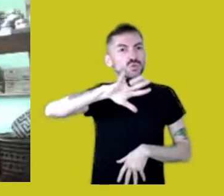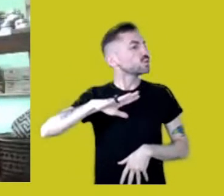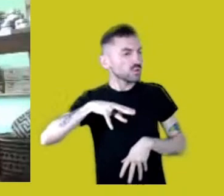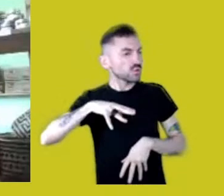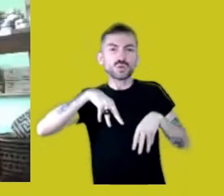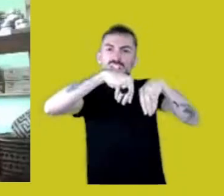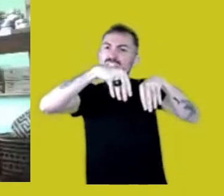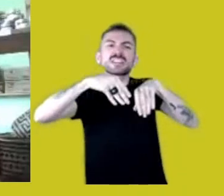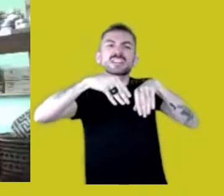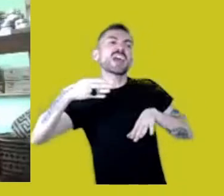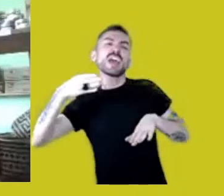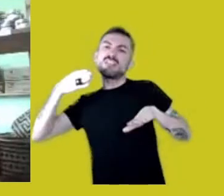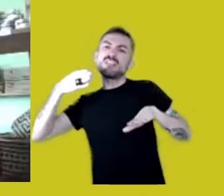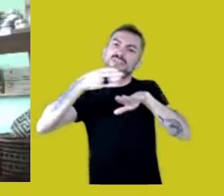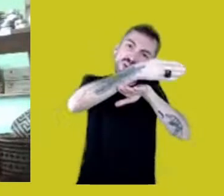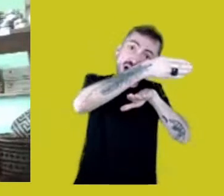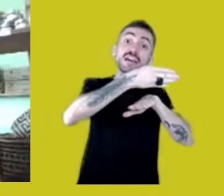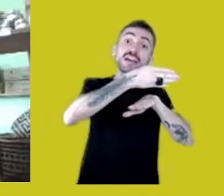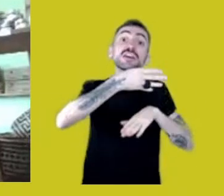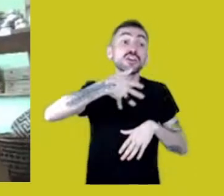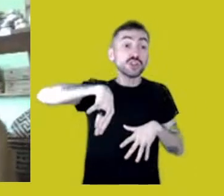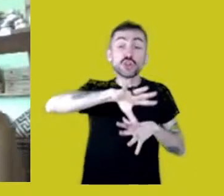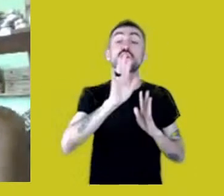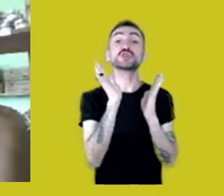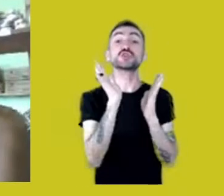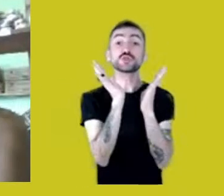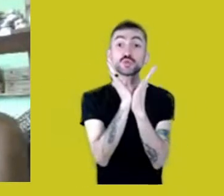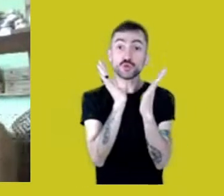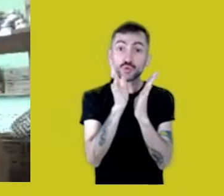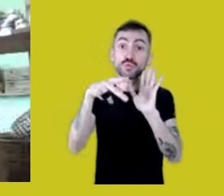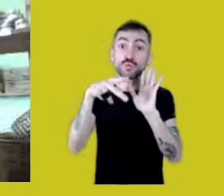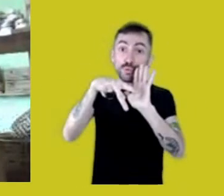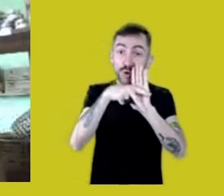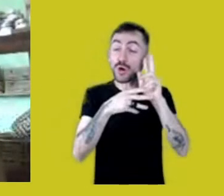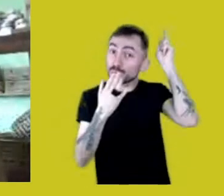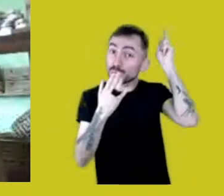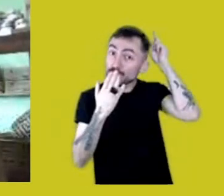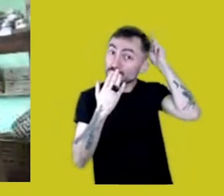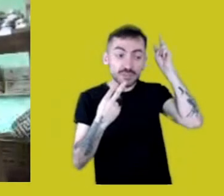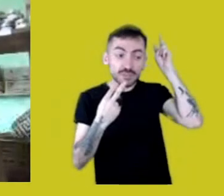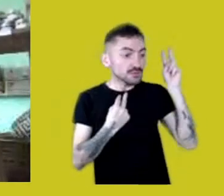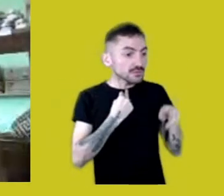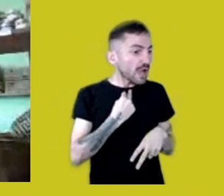because their Tekoha is occupied by farmers.